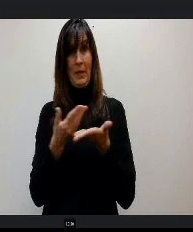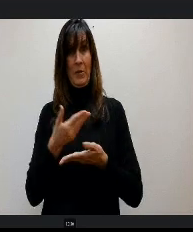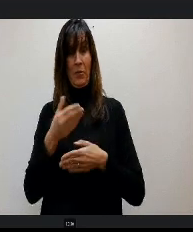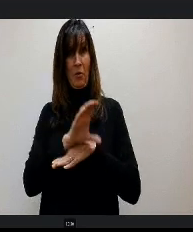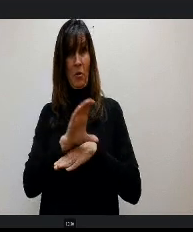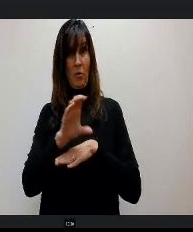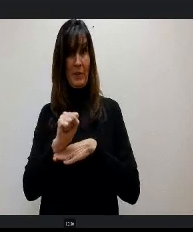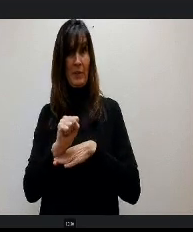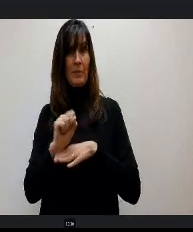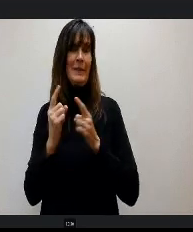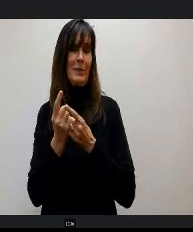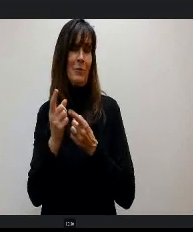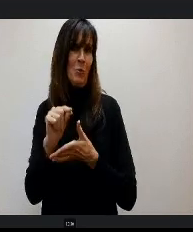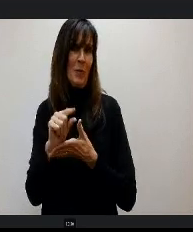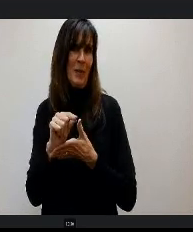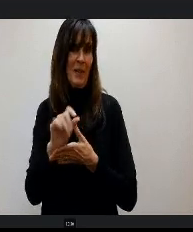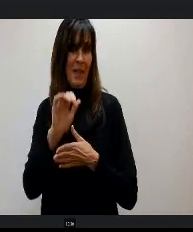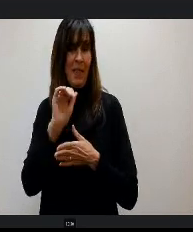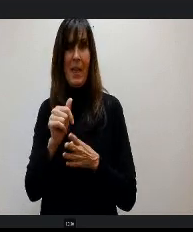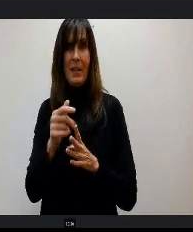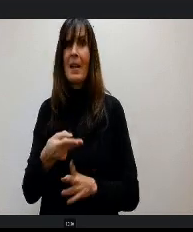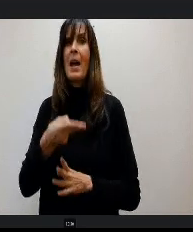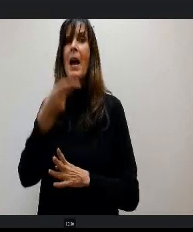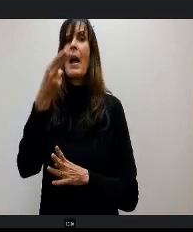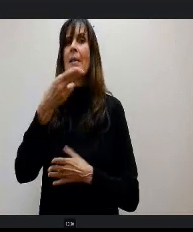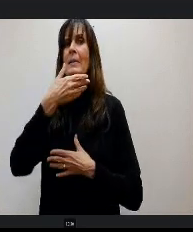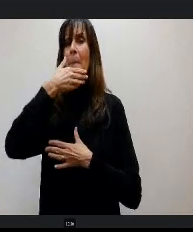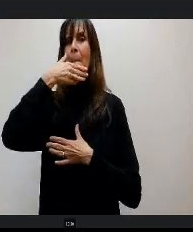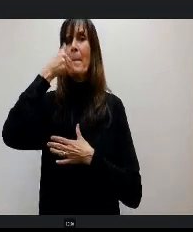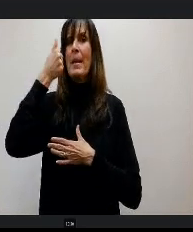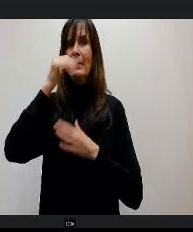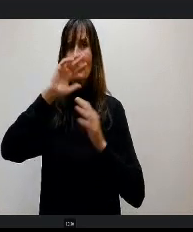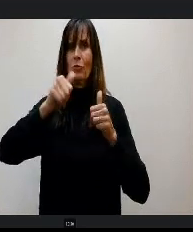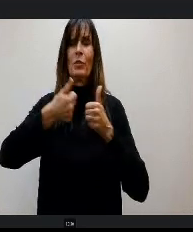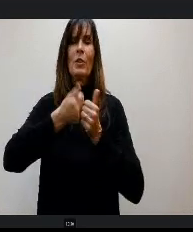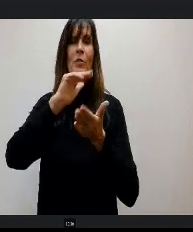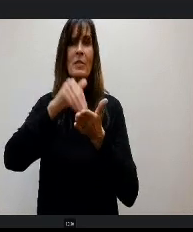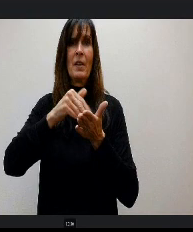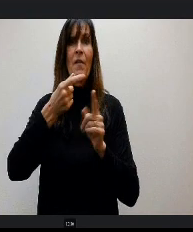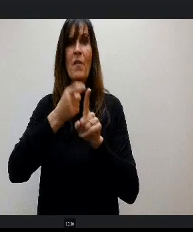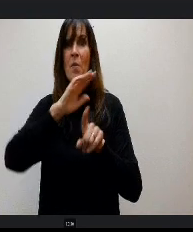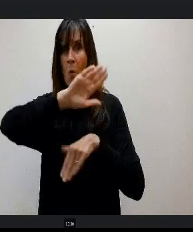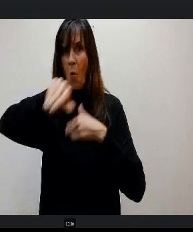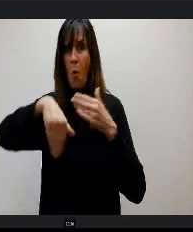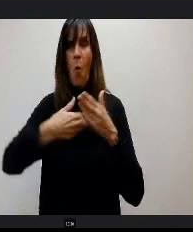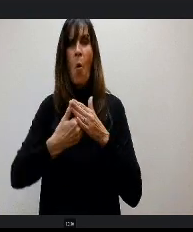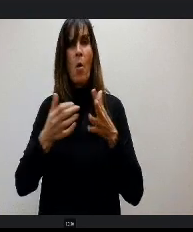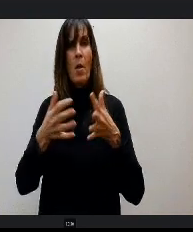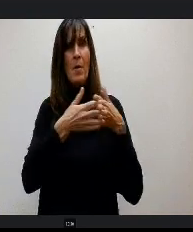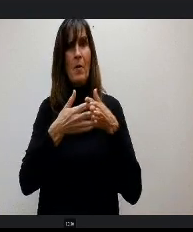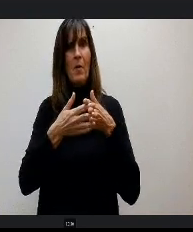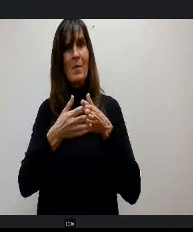20 was the highest performing Challenger Center out of the entire network. We won the award for most